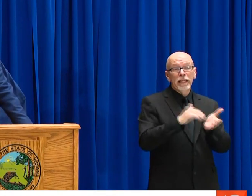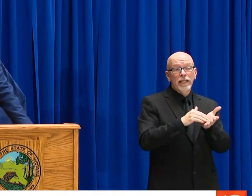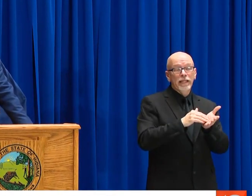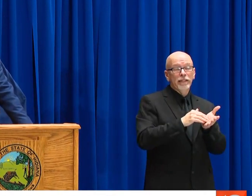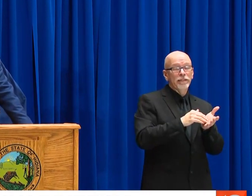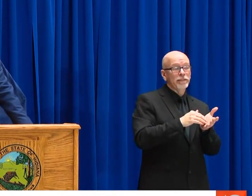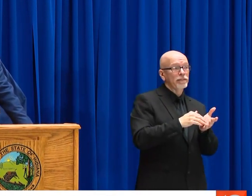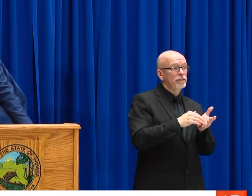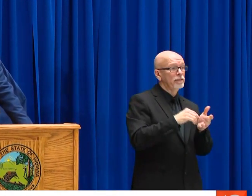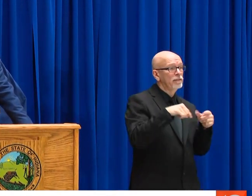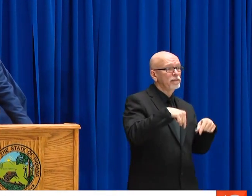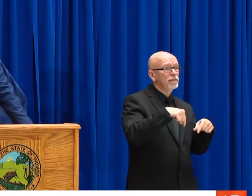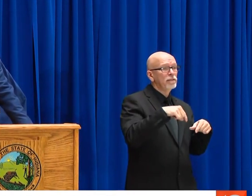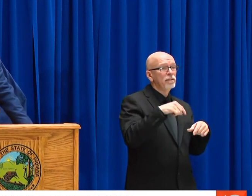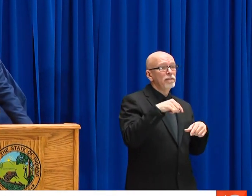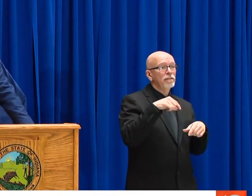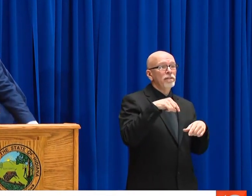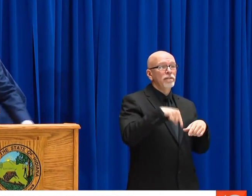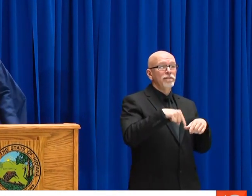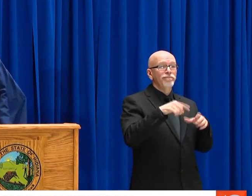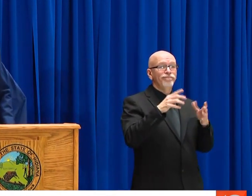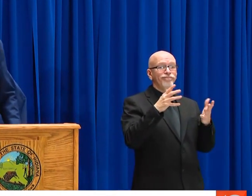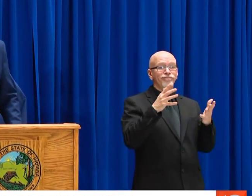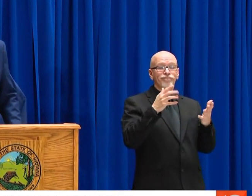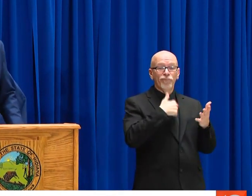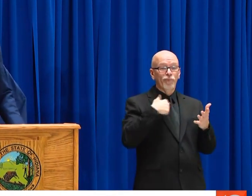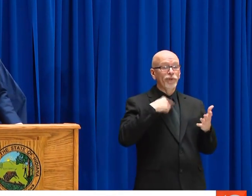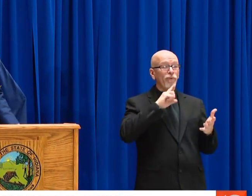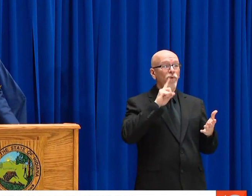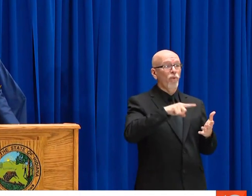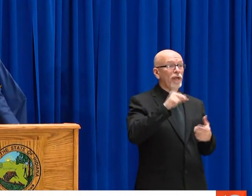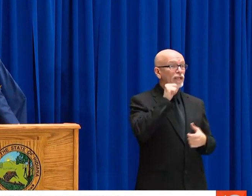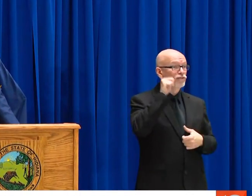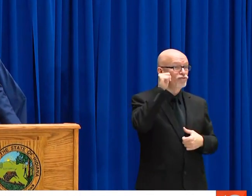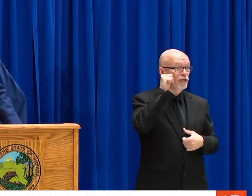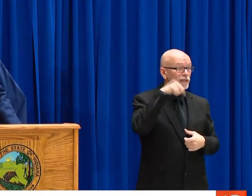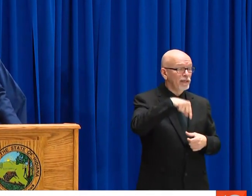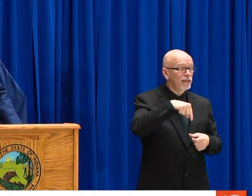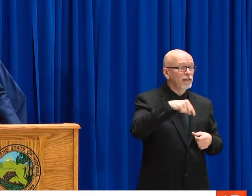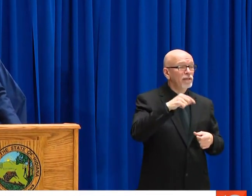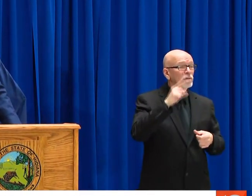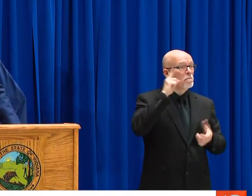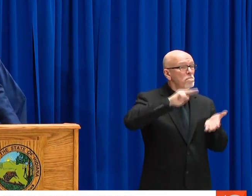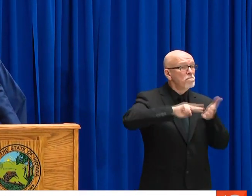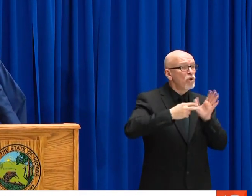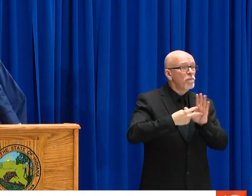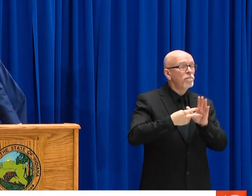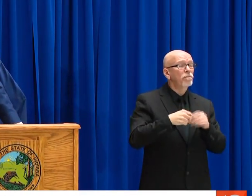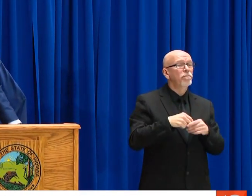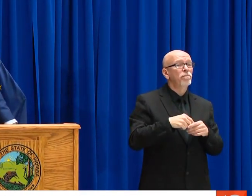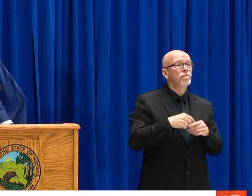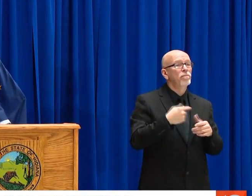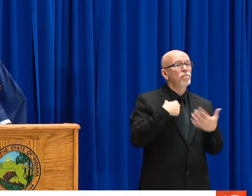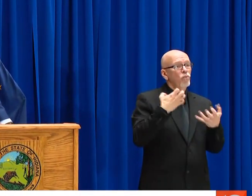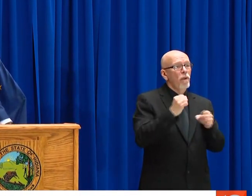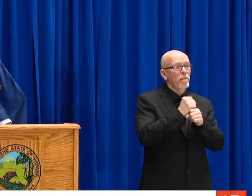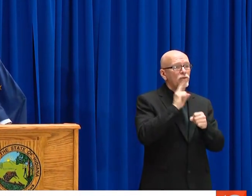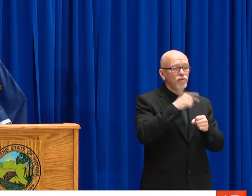GOING TO WANT TO KNOW. BUT WE'RE GOING TO TRY TO RESOLVE IT AS WELL. THIS IS, AGAIN, THIS MEESH YOU